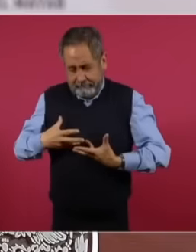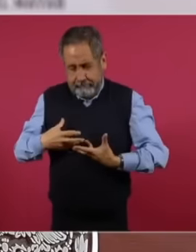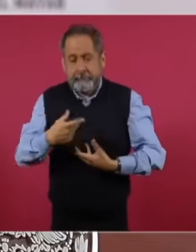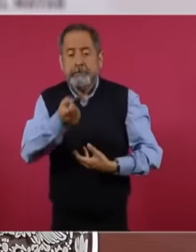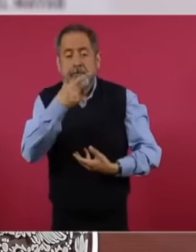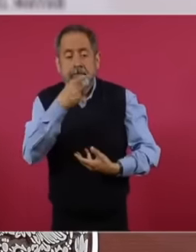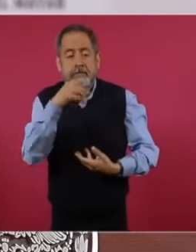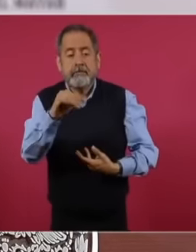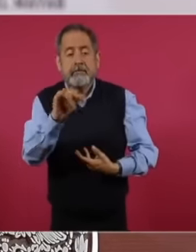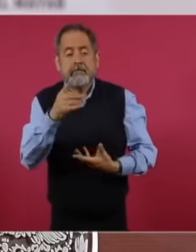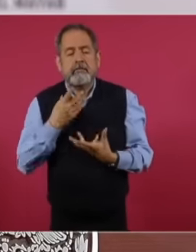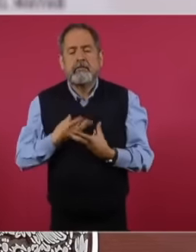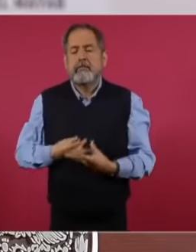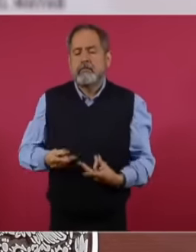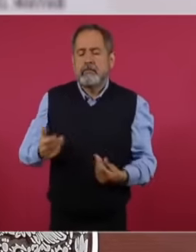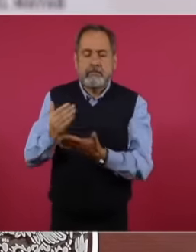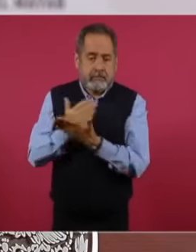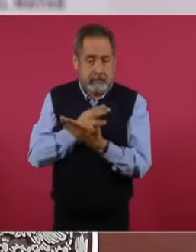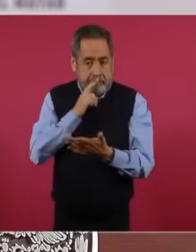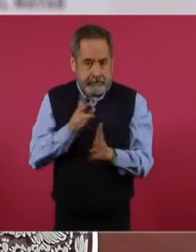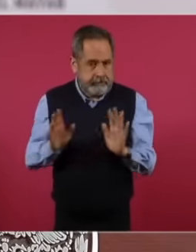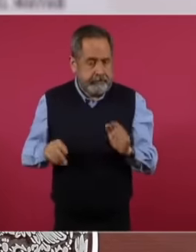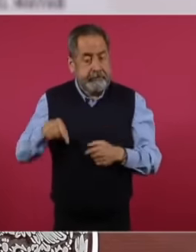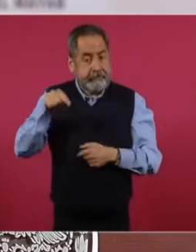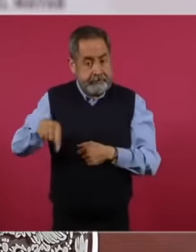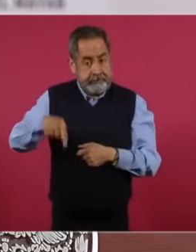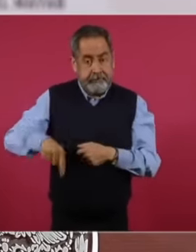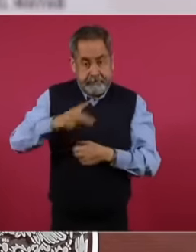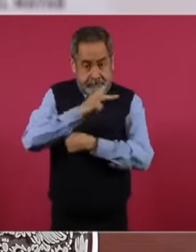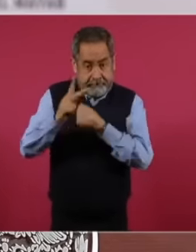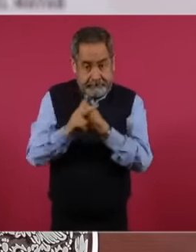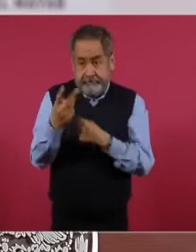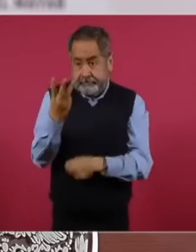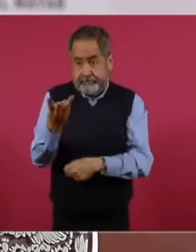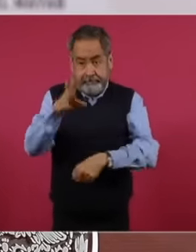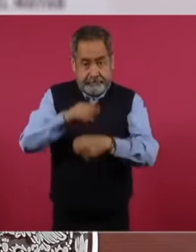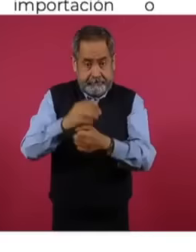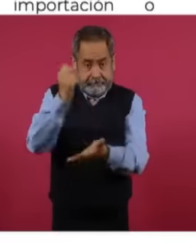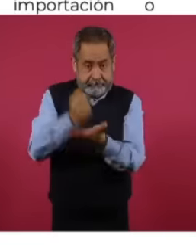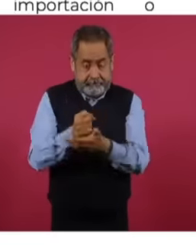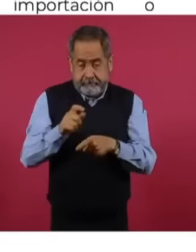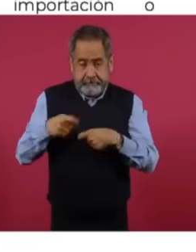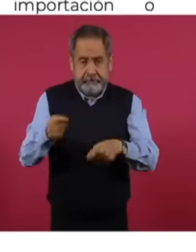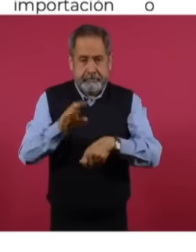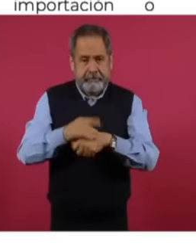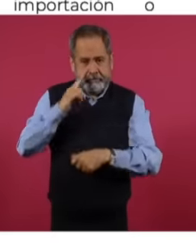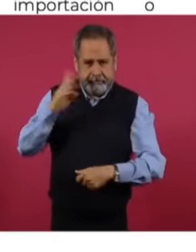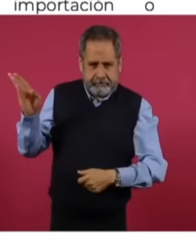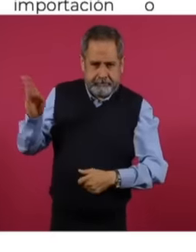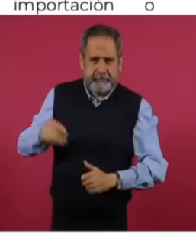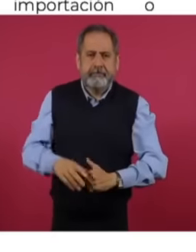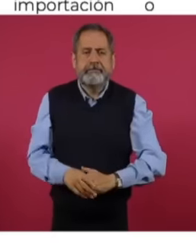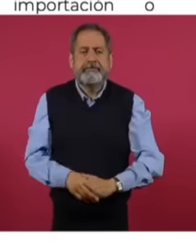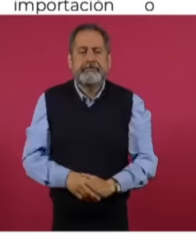there are three registries of this medicine that you can see and effectively The three